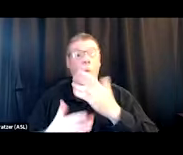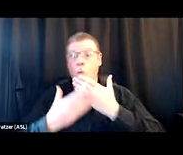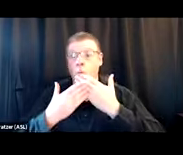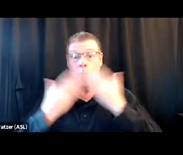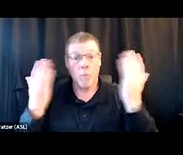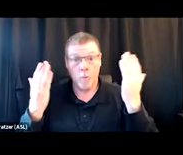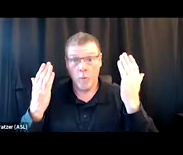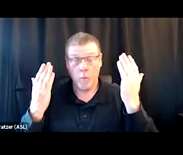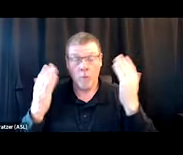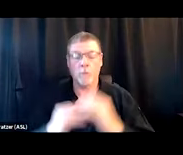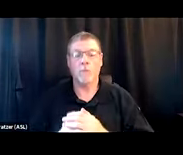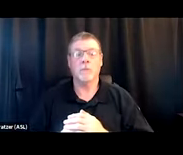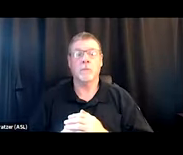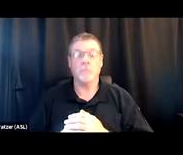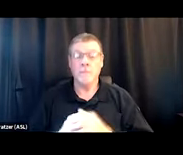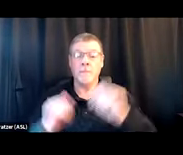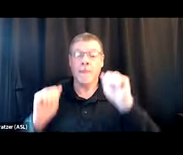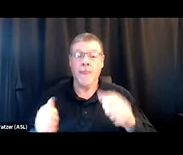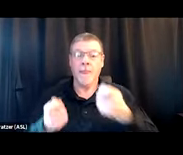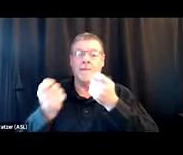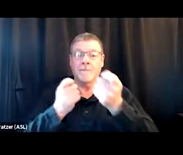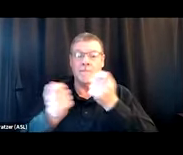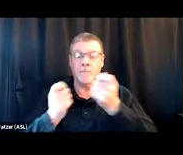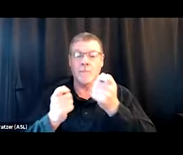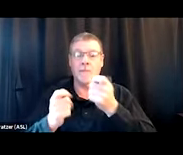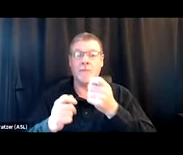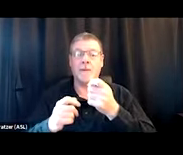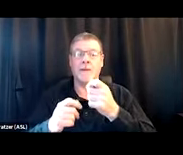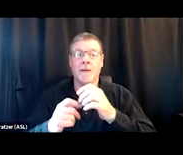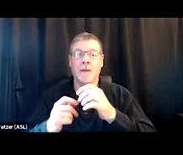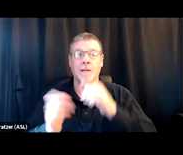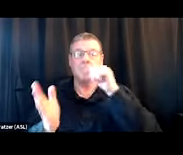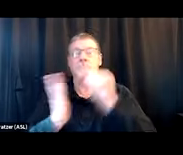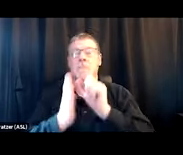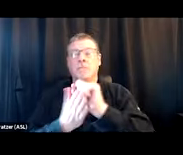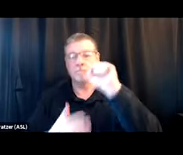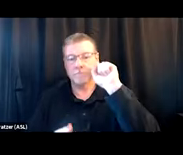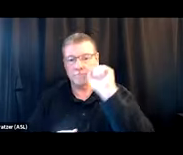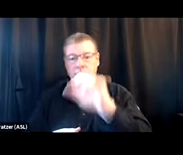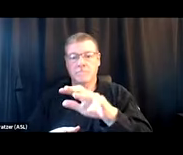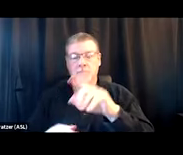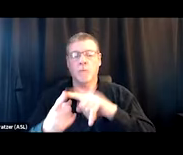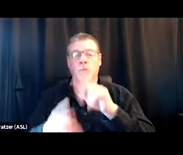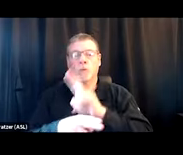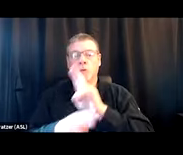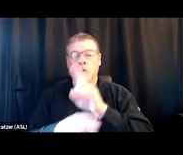it can facilitate potentially getting that mailed to people who use drugs that are in your programming.